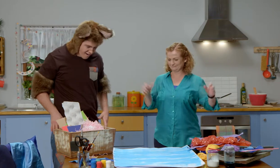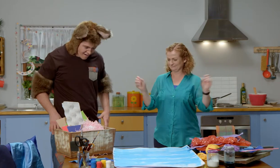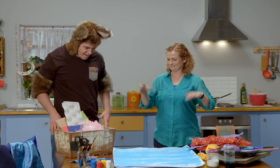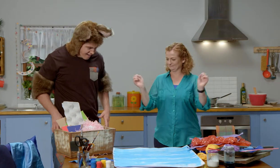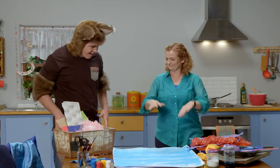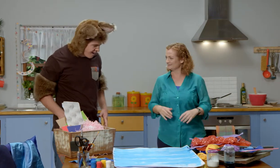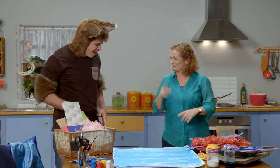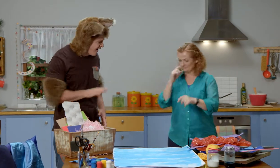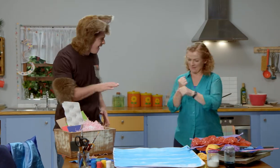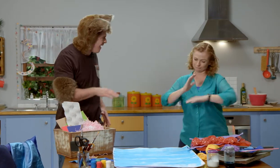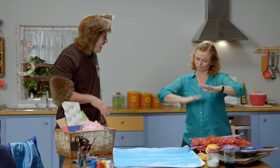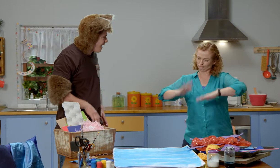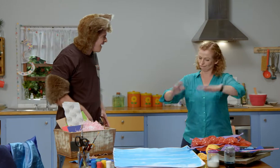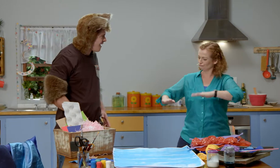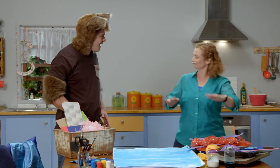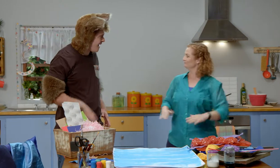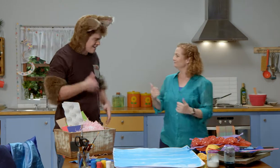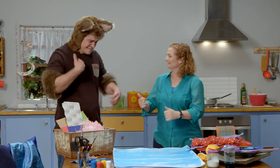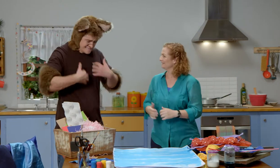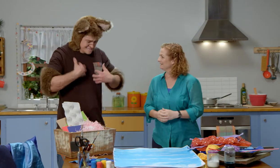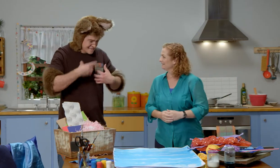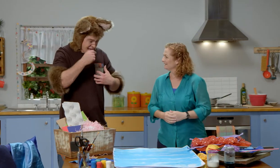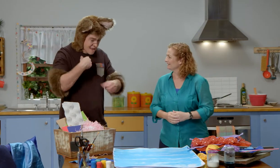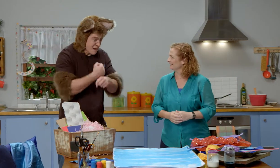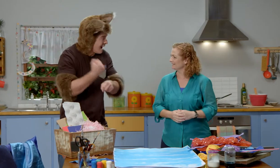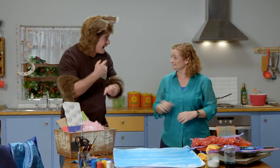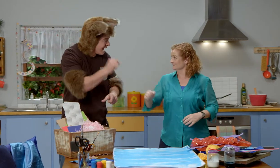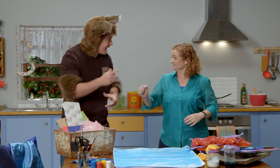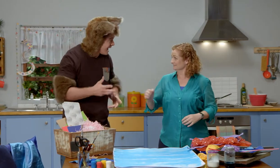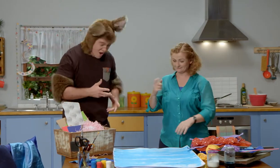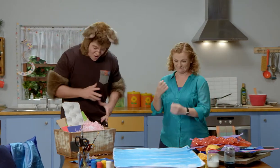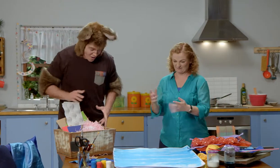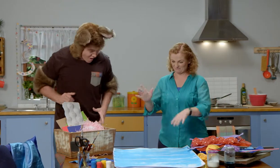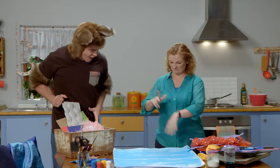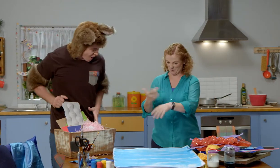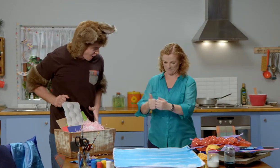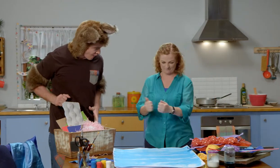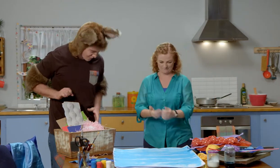for things that we can use to make our collage. Oh Sally, I’m so excited! Can we make it now?